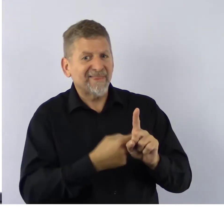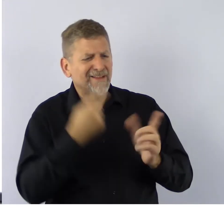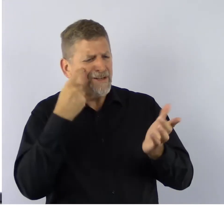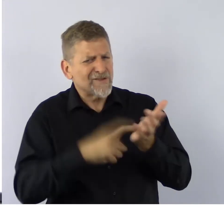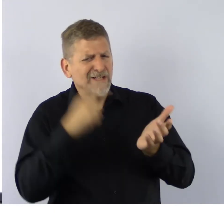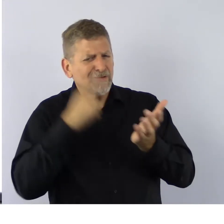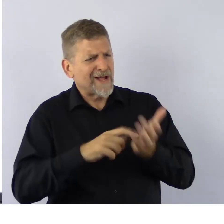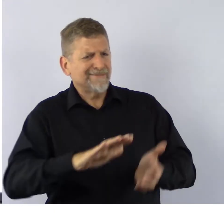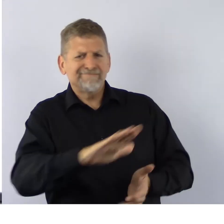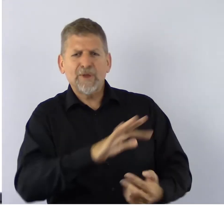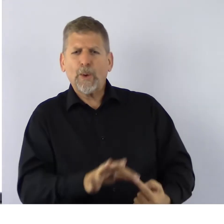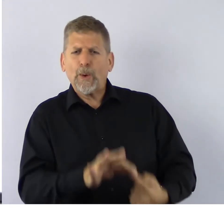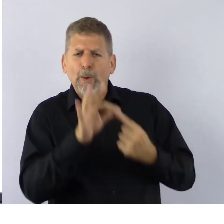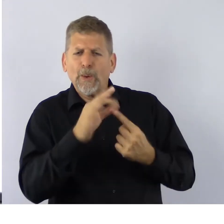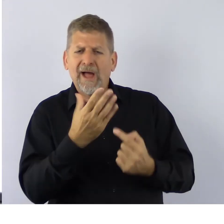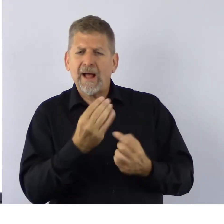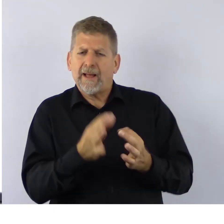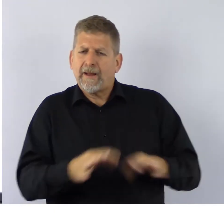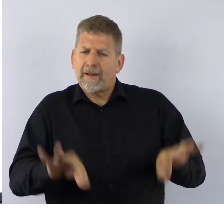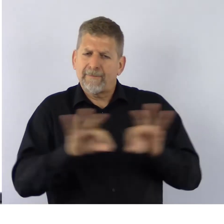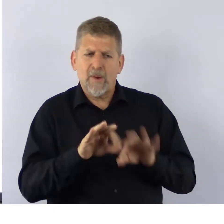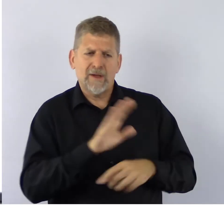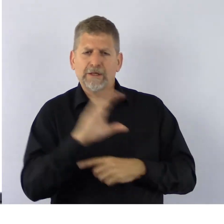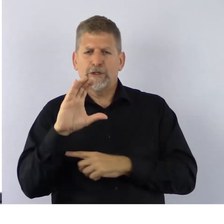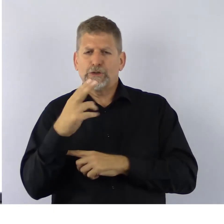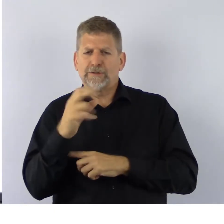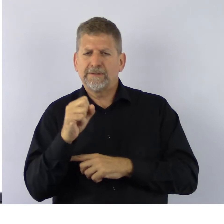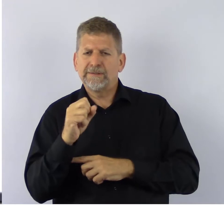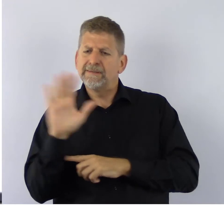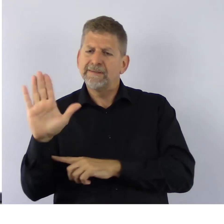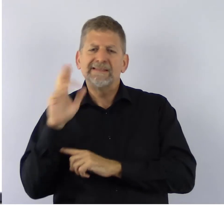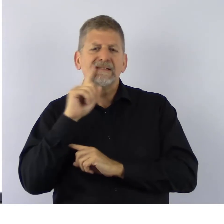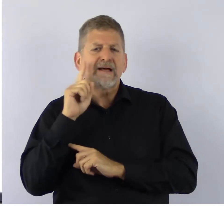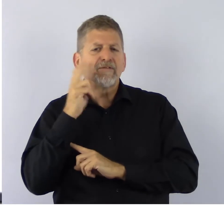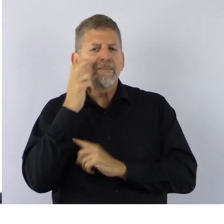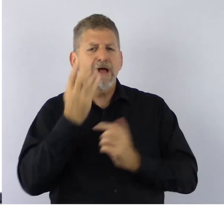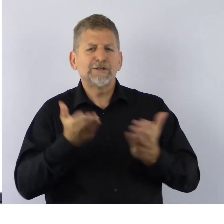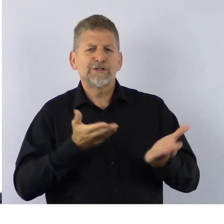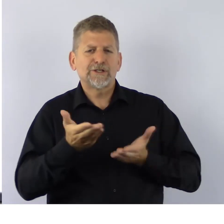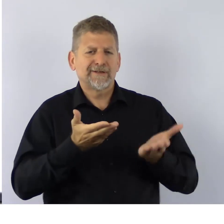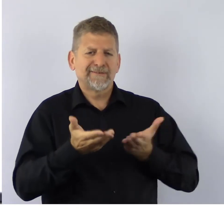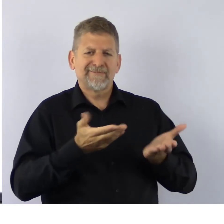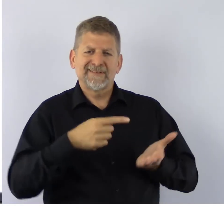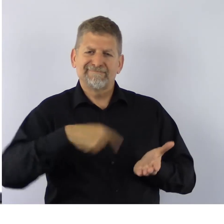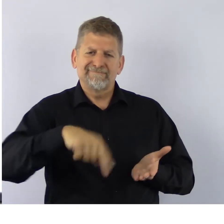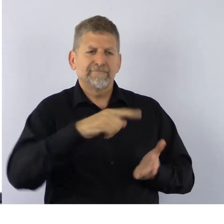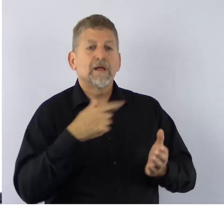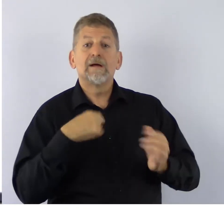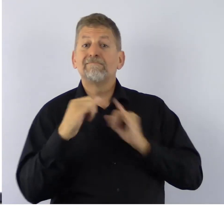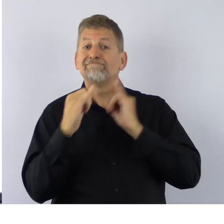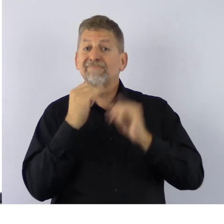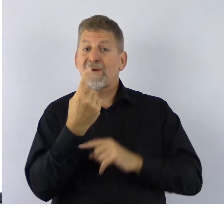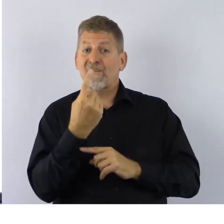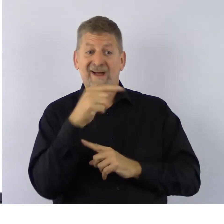and importance of CHS’s deafblind services, we interviewed one of our deafblind intervenors